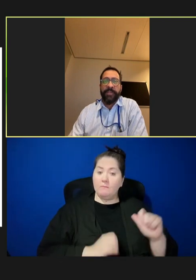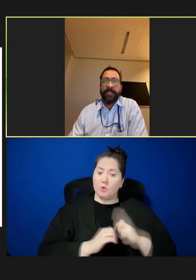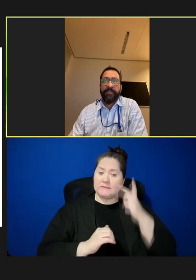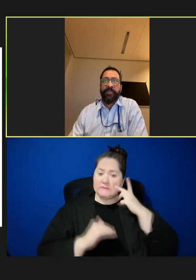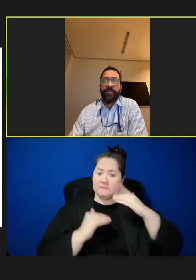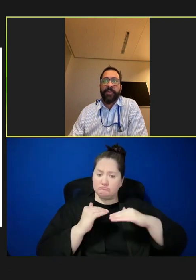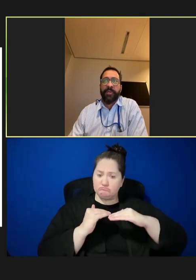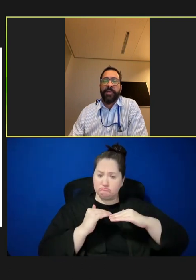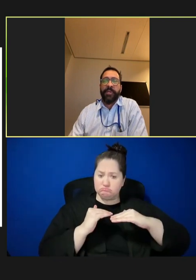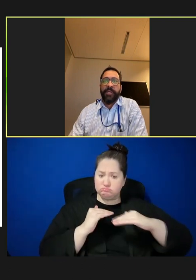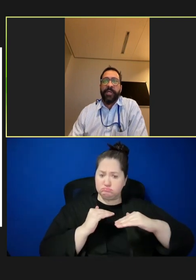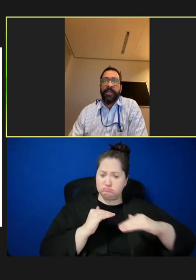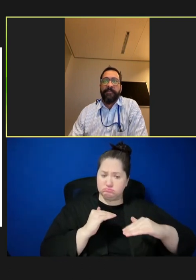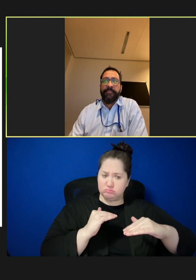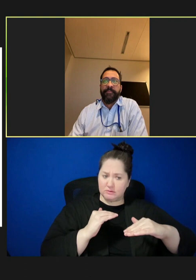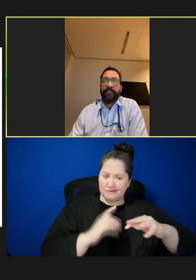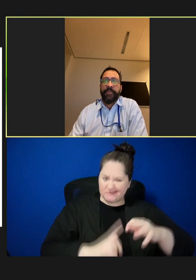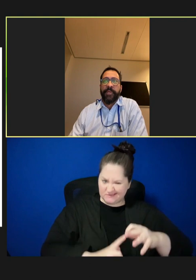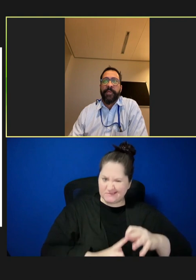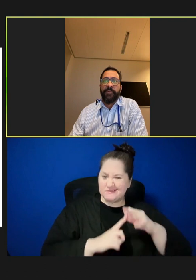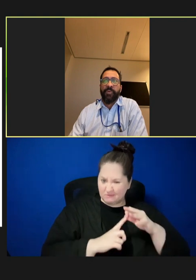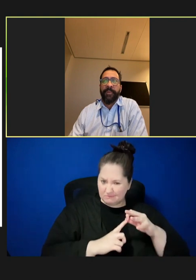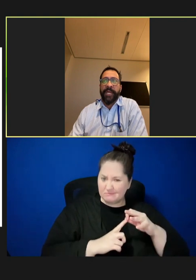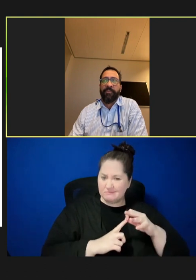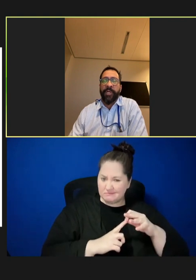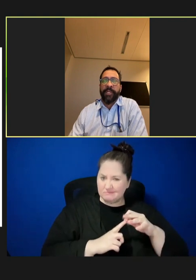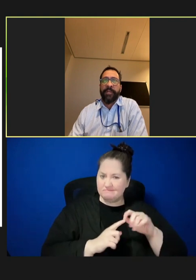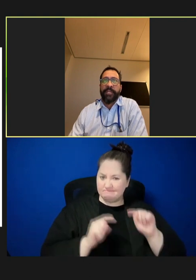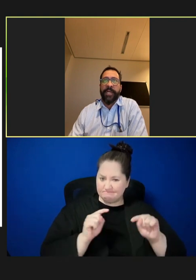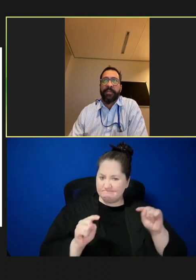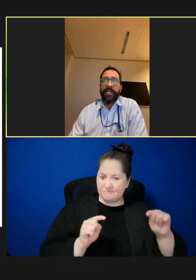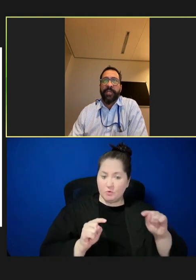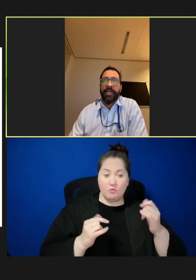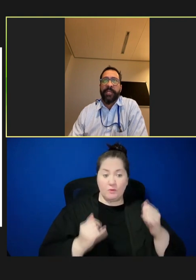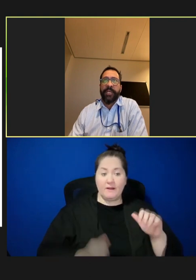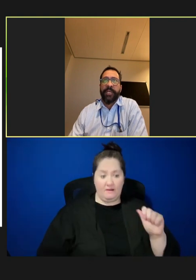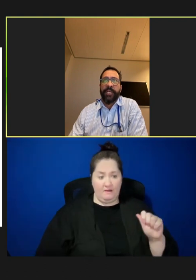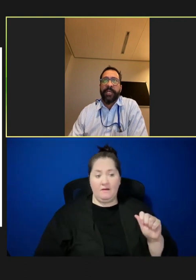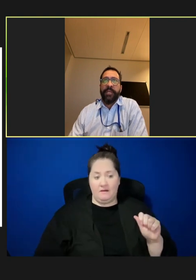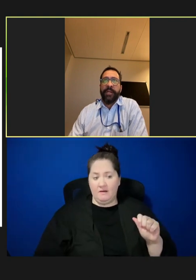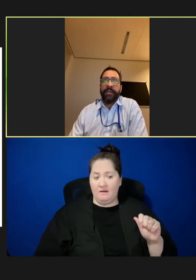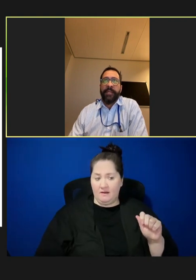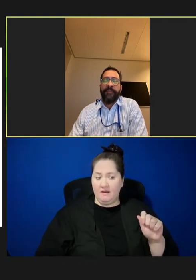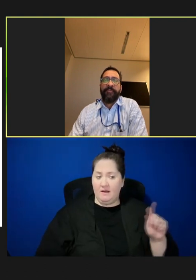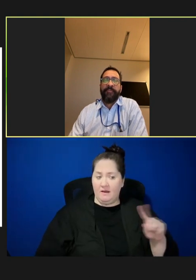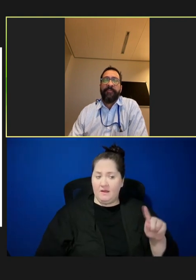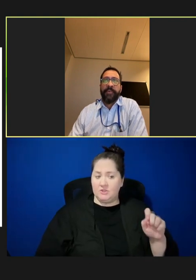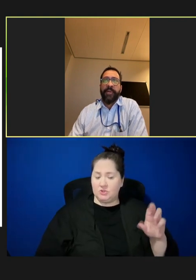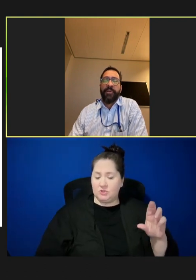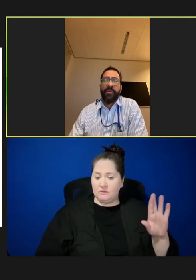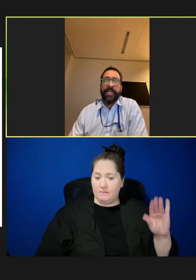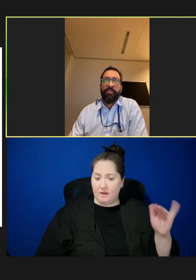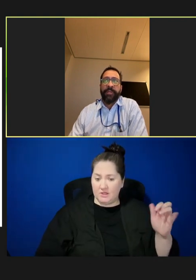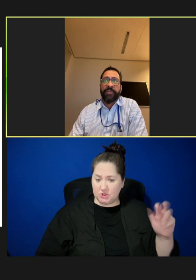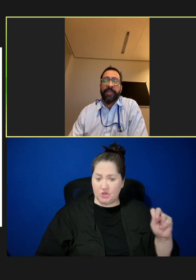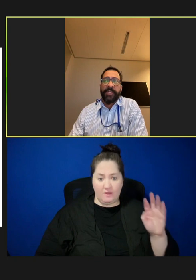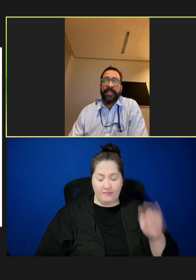except for an overwhelming outbreak in Azerbaijan. There have been ongoing outbreak response